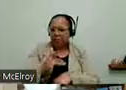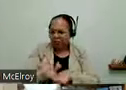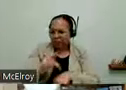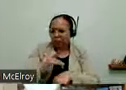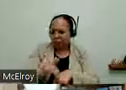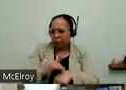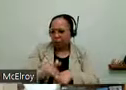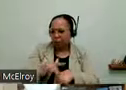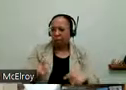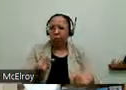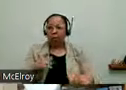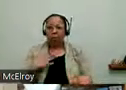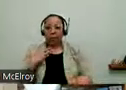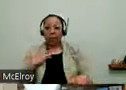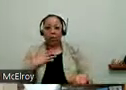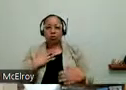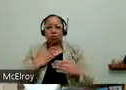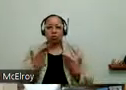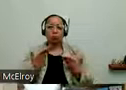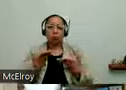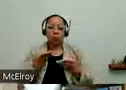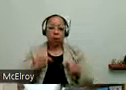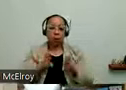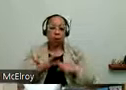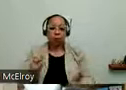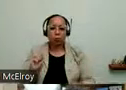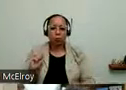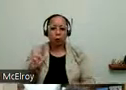And it closes August 5th. I forgot to put it here. But that's another